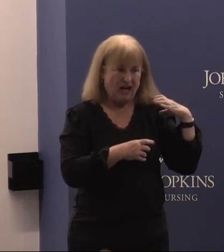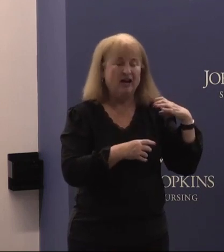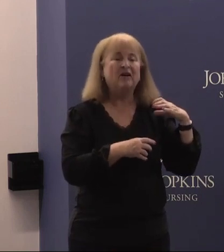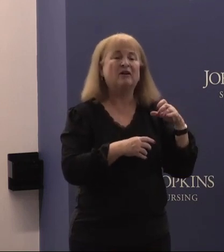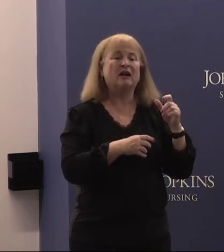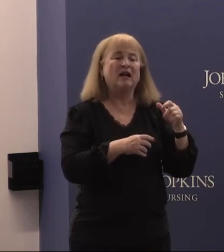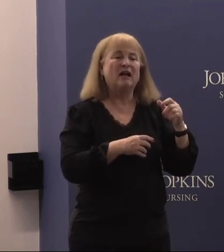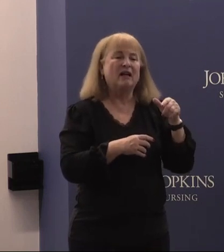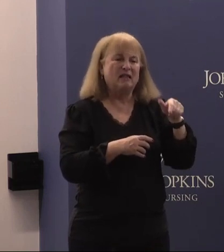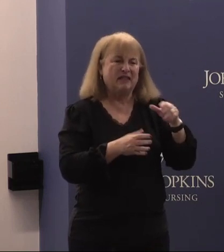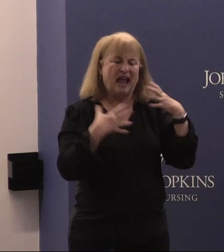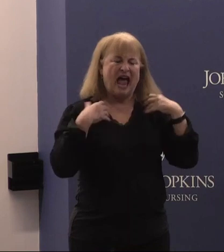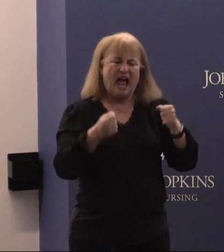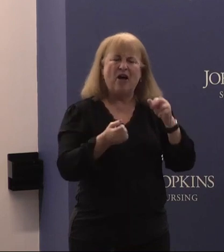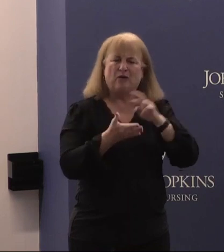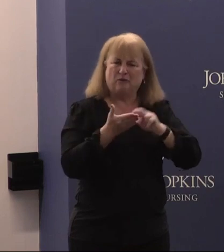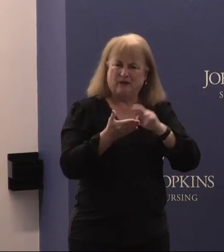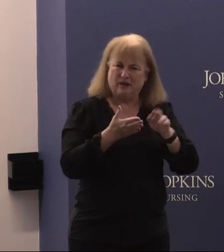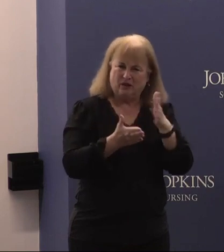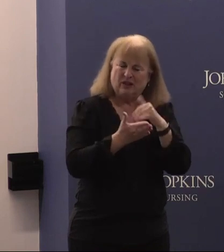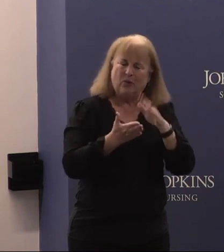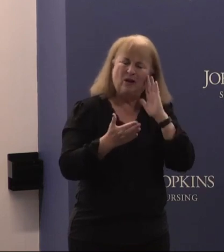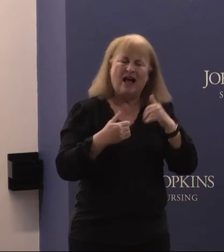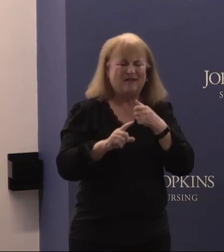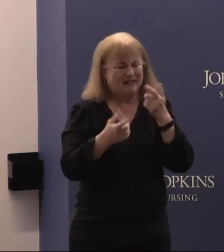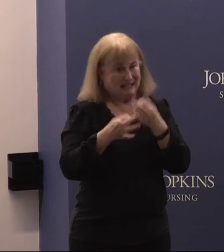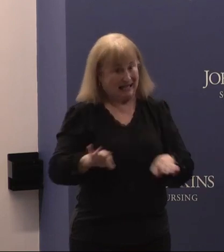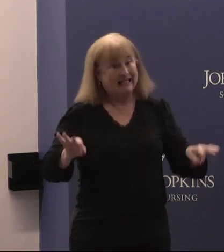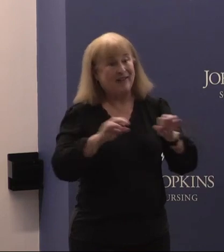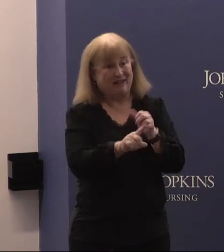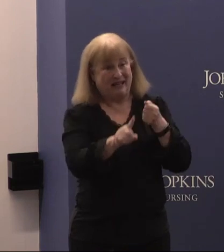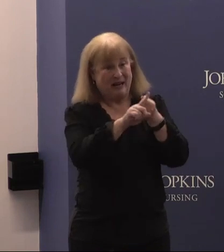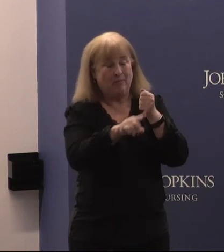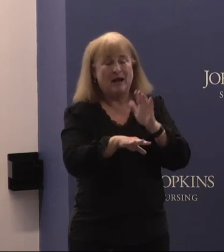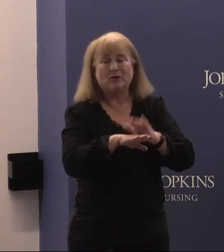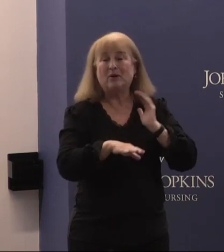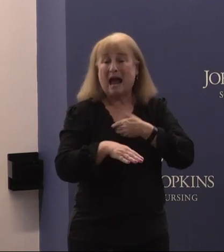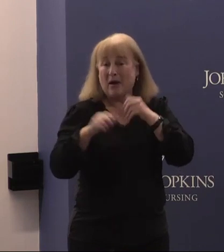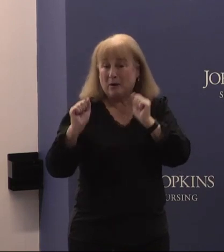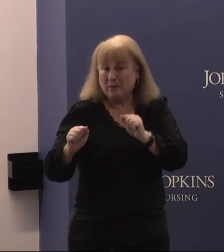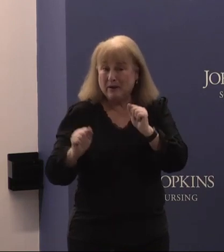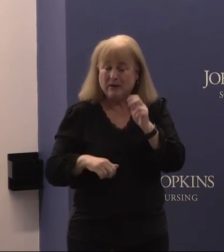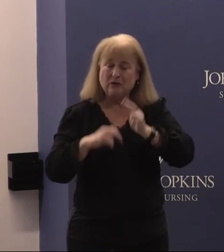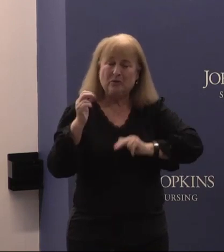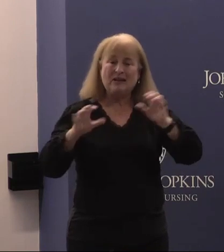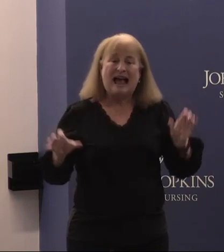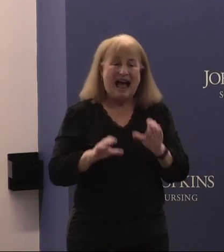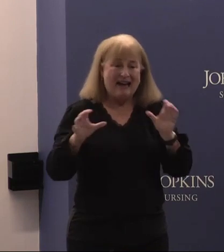research center will have significant impact on our ability to build activism and visibility in